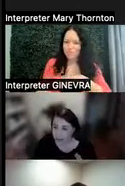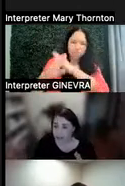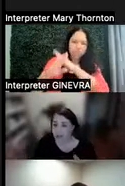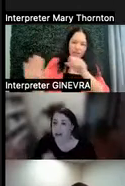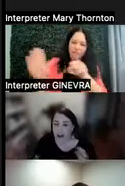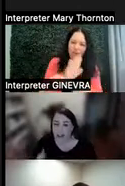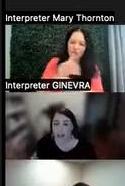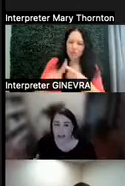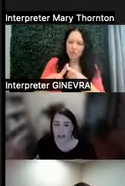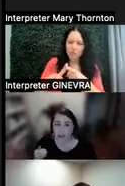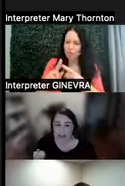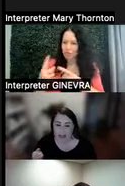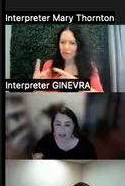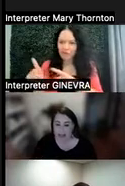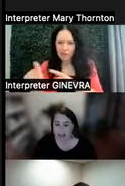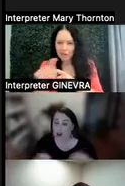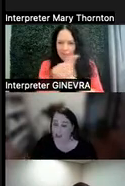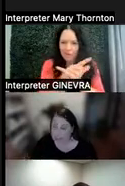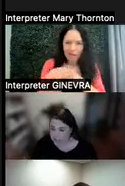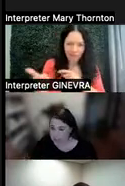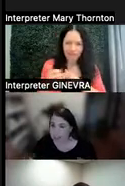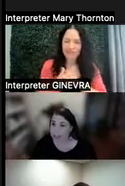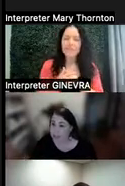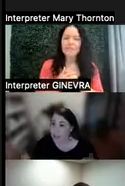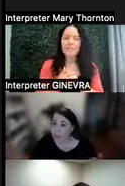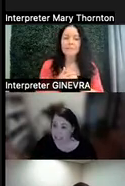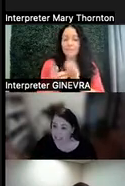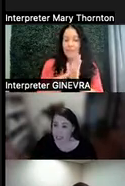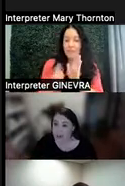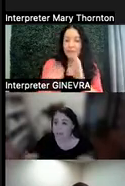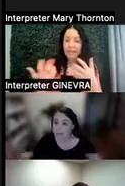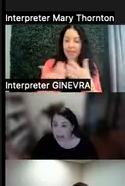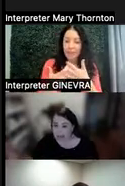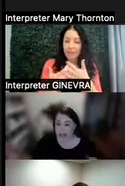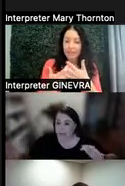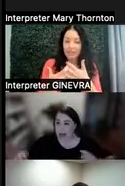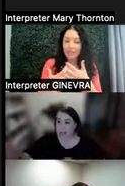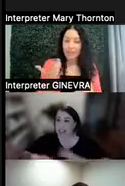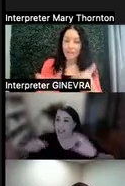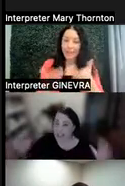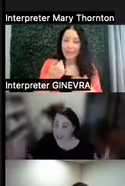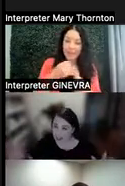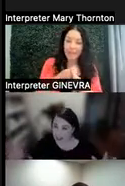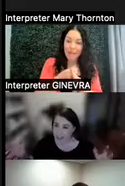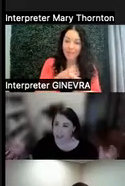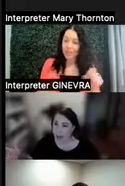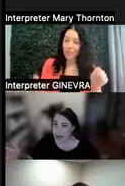So there are times when an accommodation that somebody needs may impact the entire class in a way that